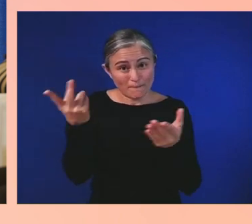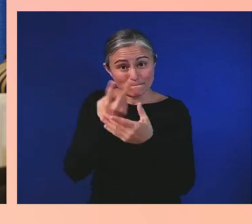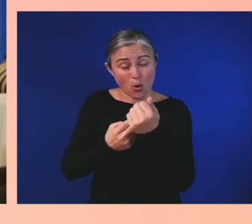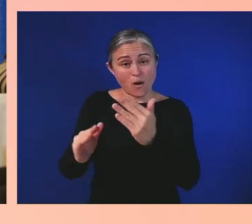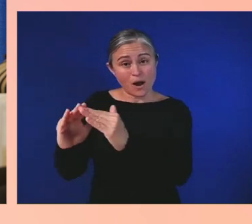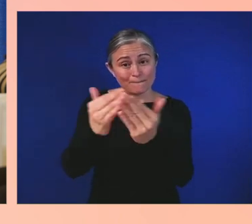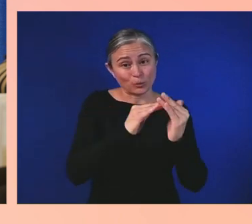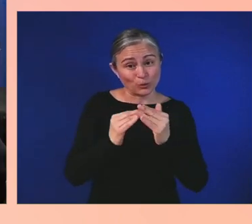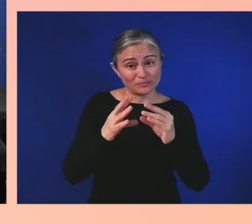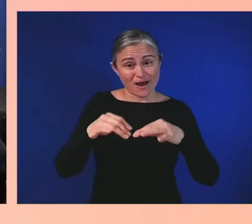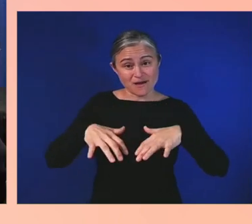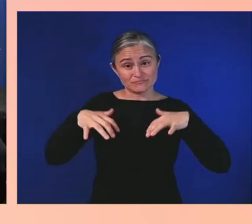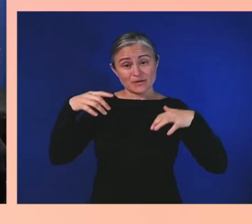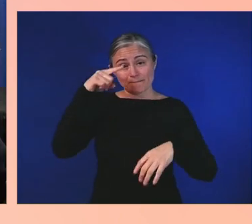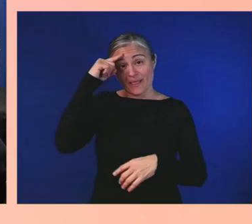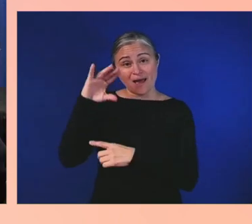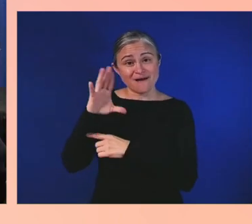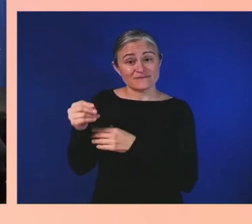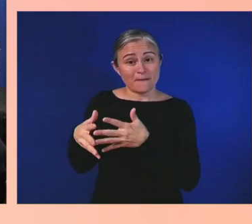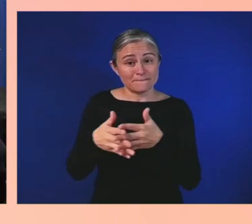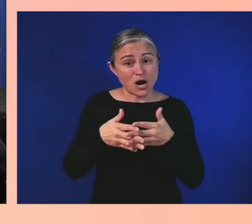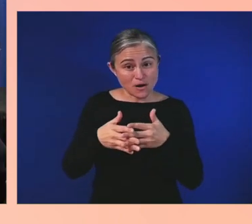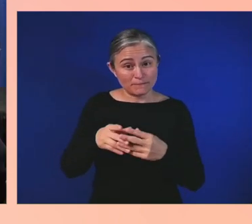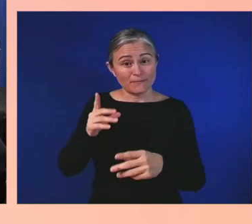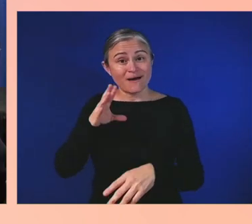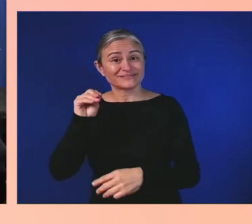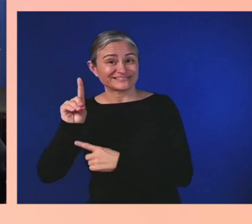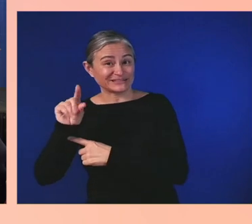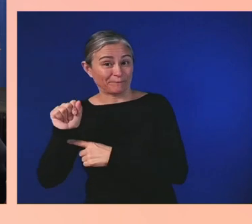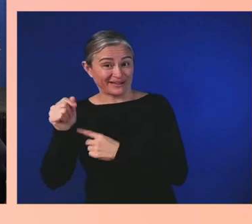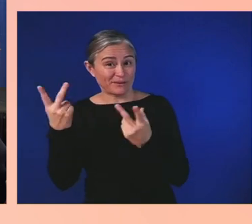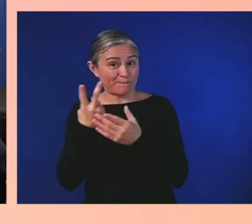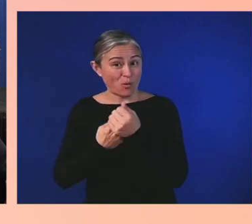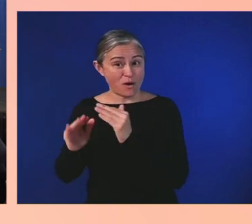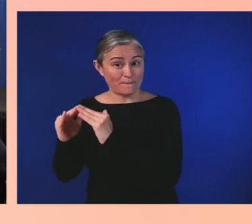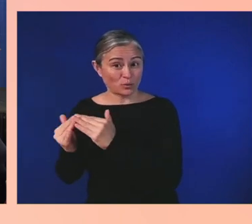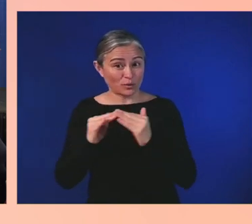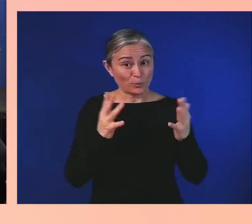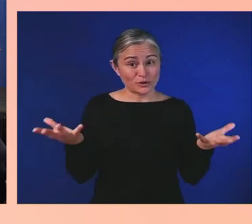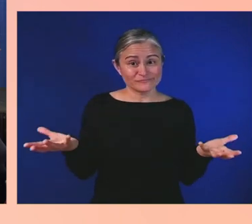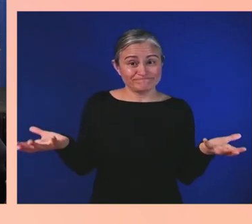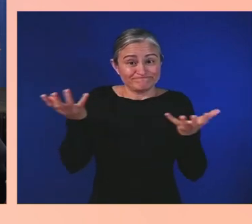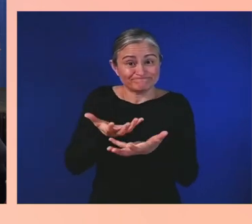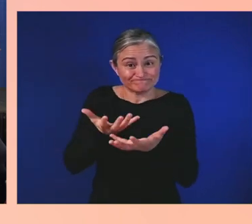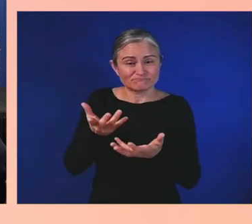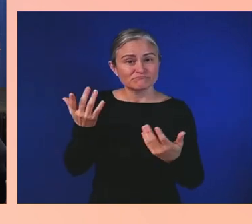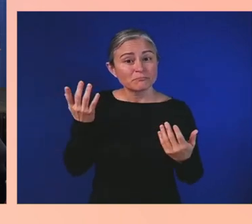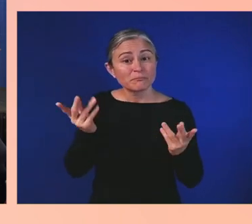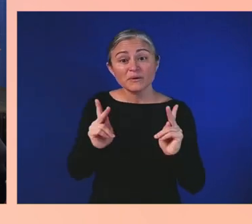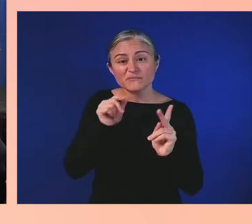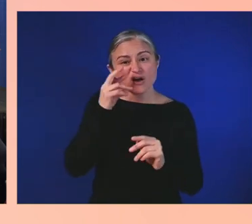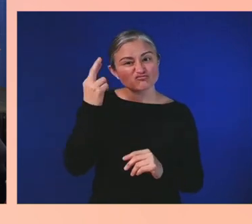Some folks may not be aware of the intersection between race and disability with Emmett Till.